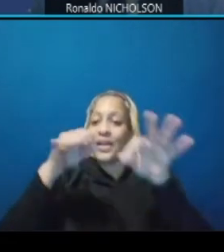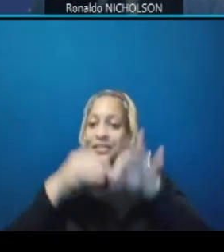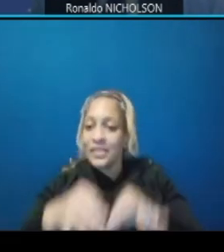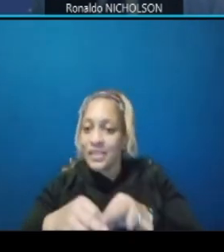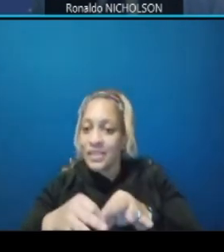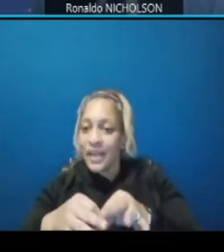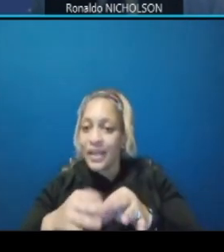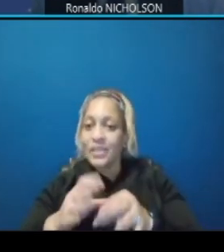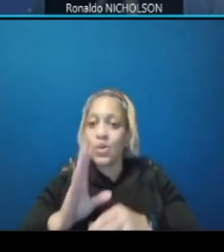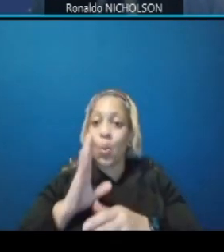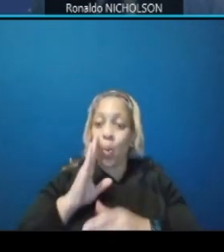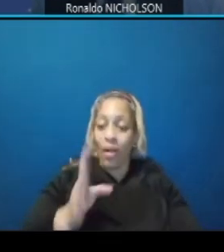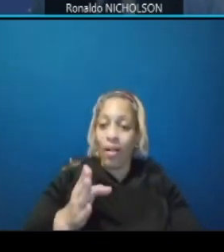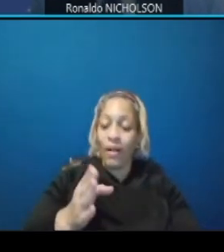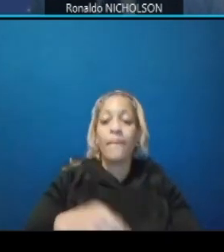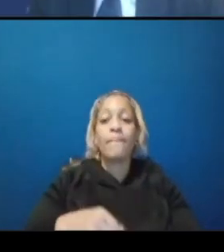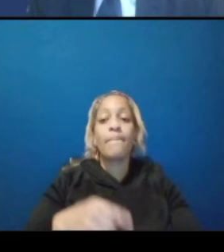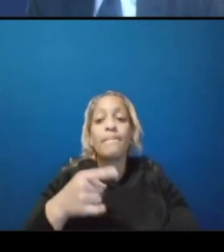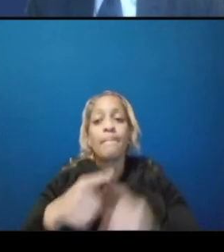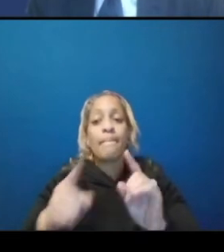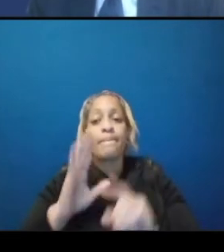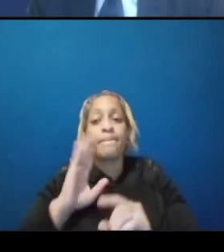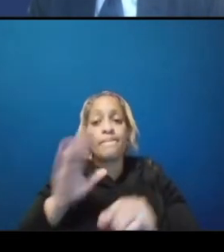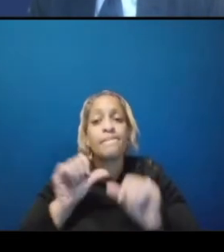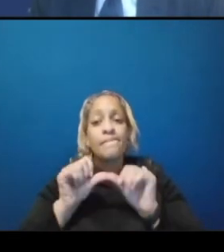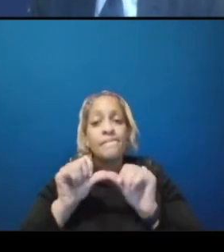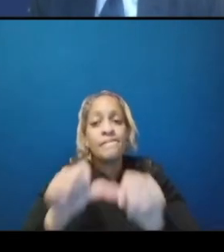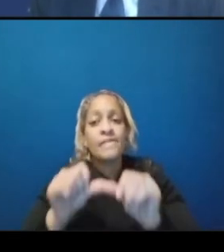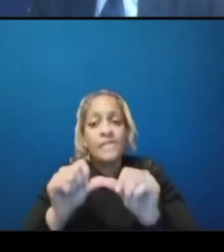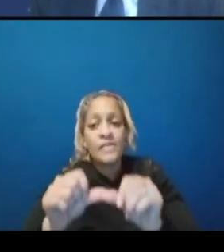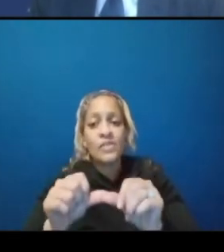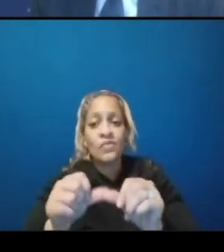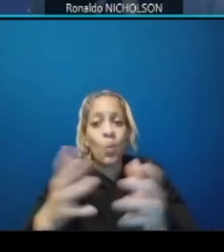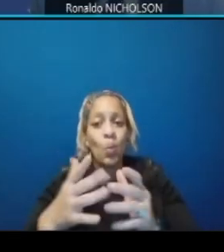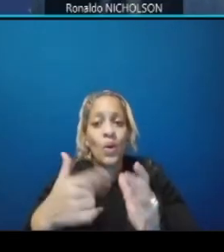but it is going to be pretty consistent from what we are showing at blaine avenue